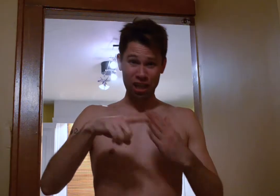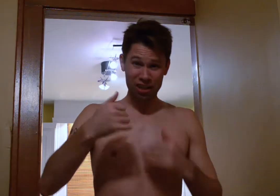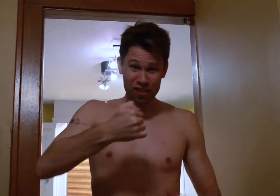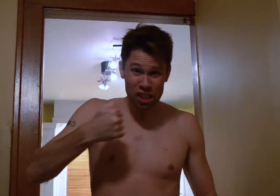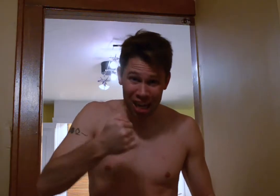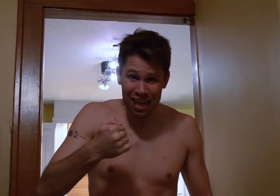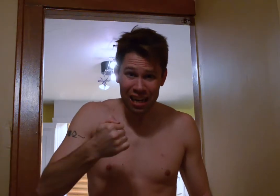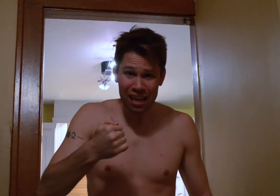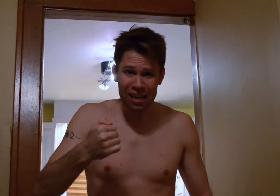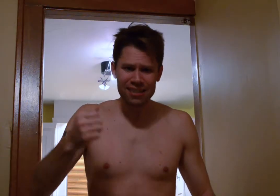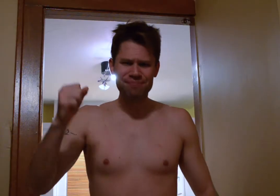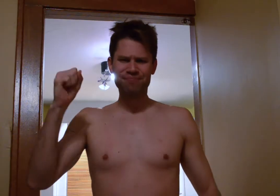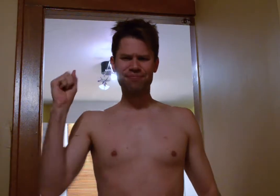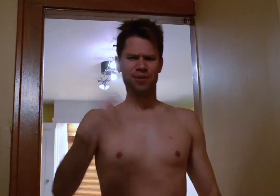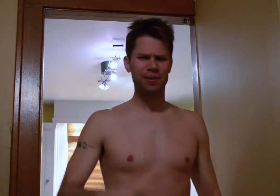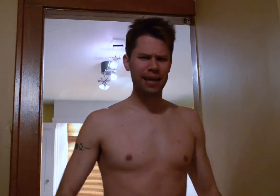CHECK IN THE REFRIGERATOR. OKAY.